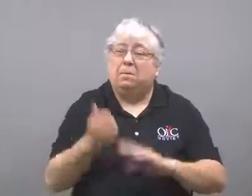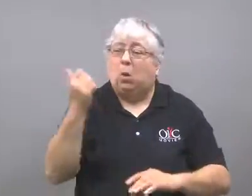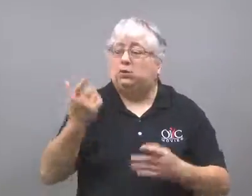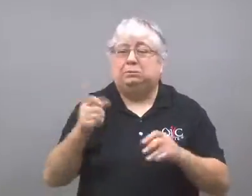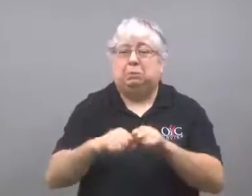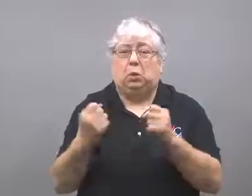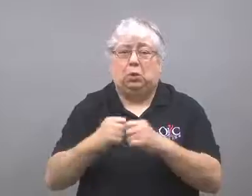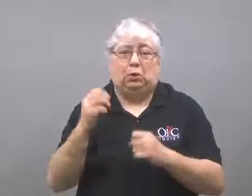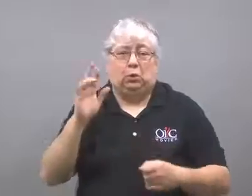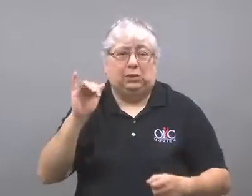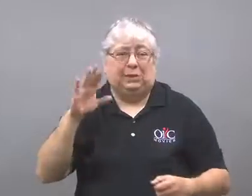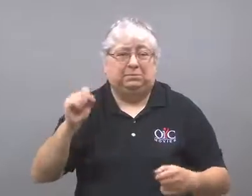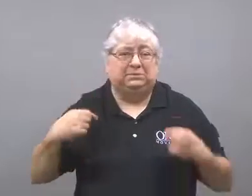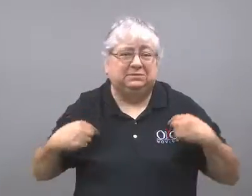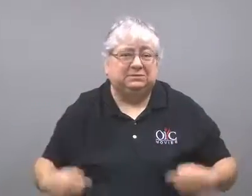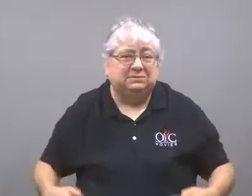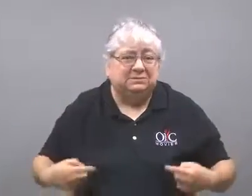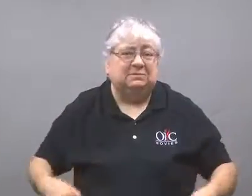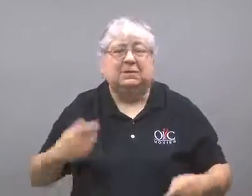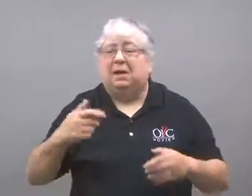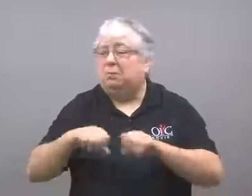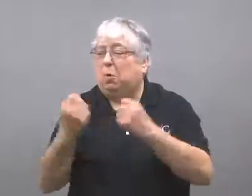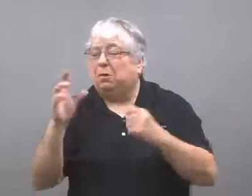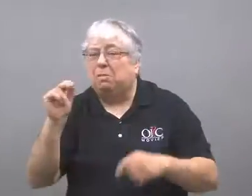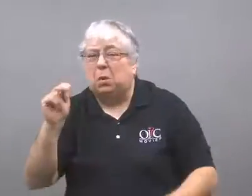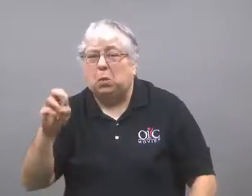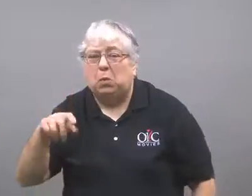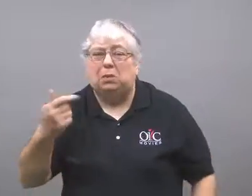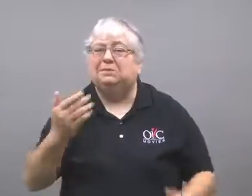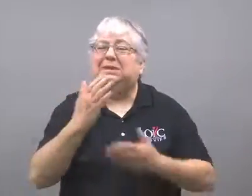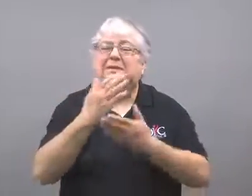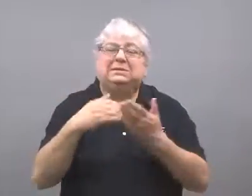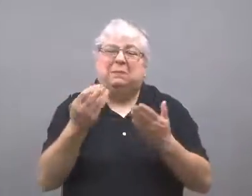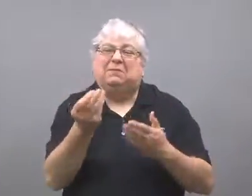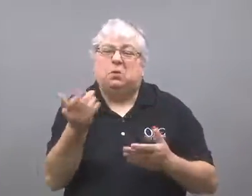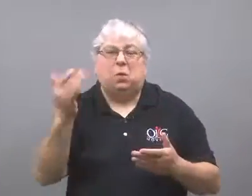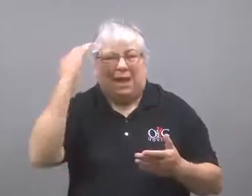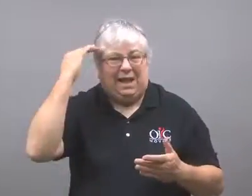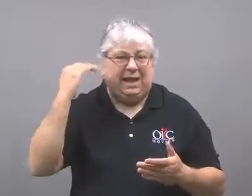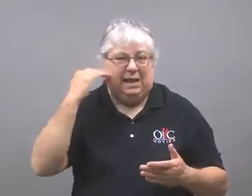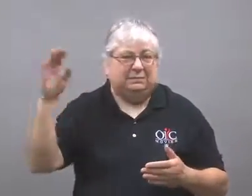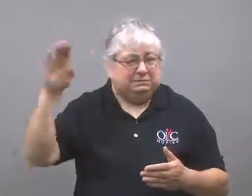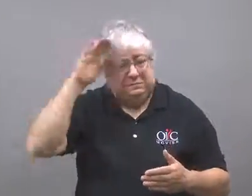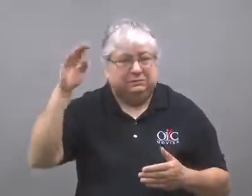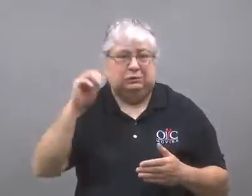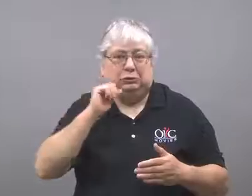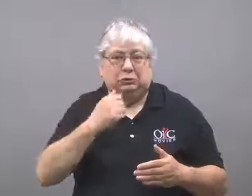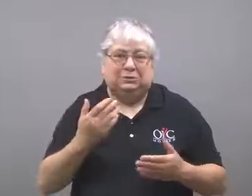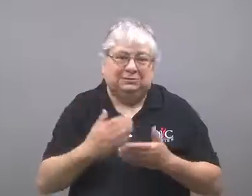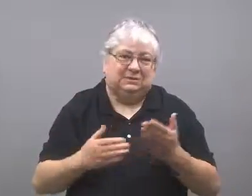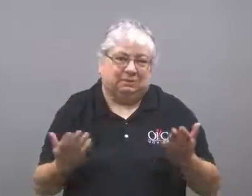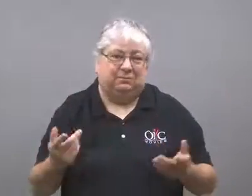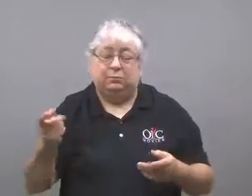Most people had broken ribs or other bones, and a few had head injuries.